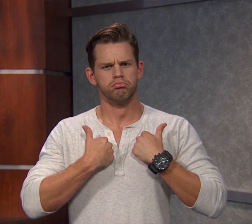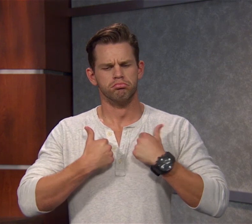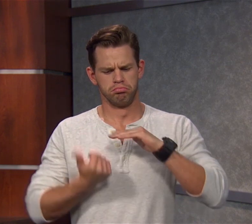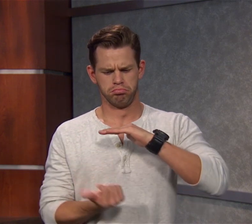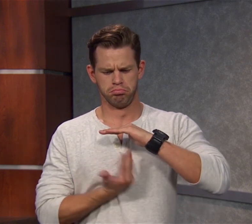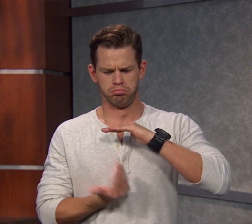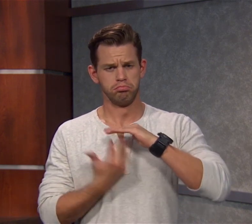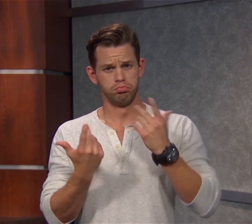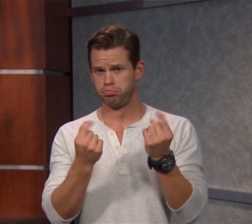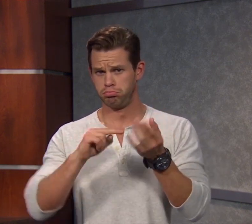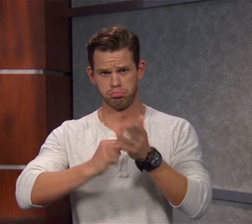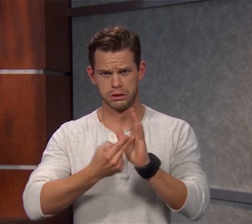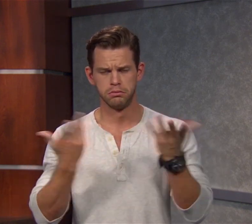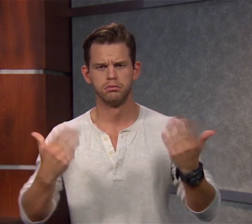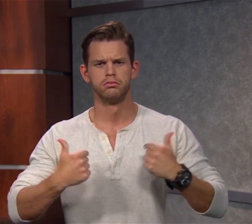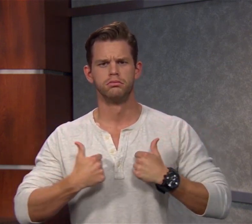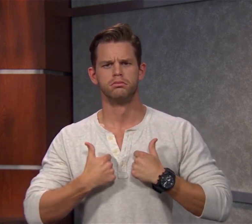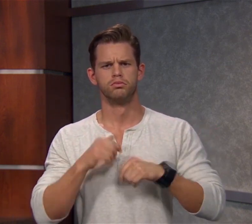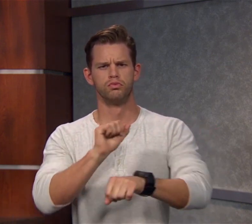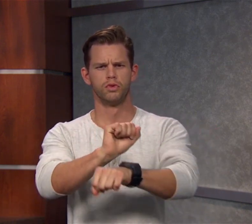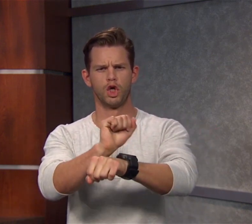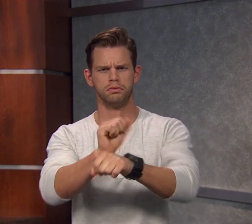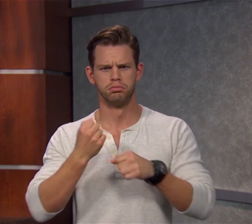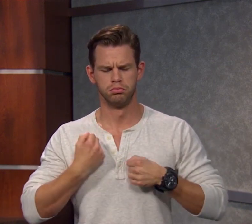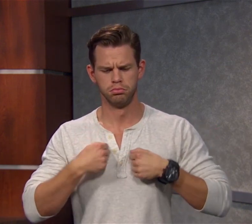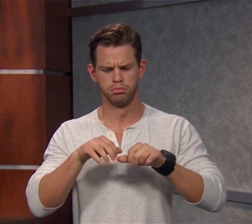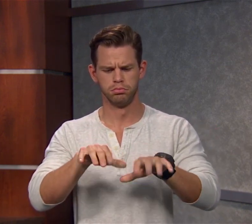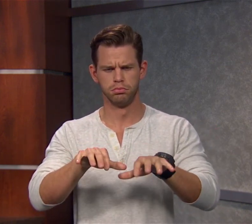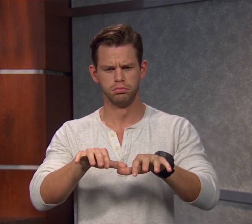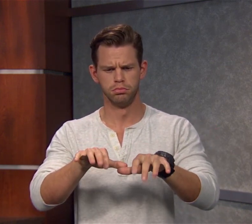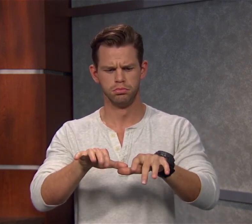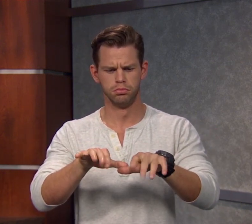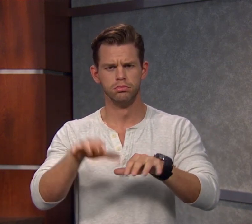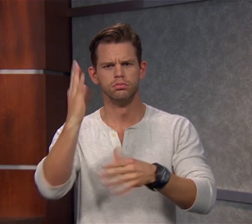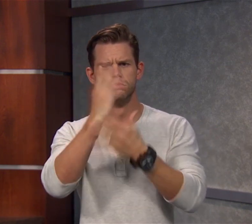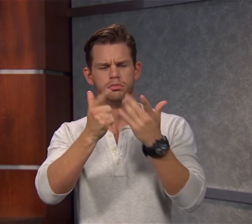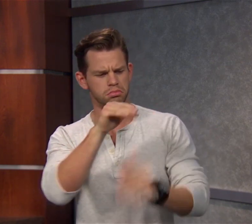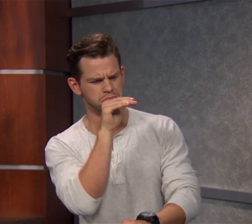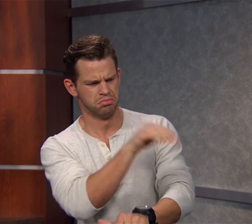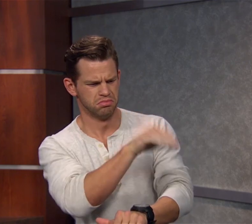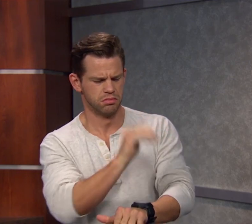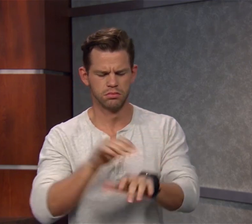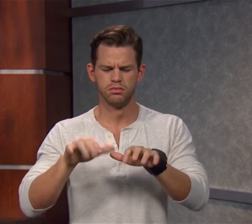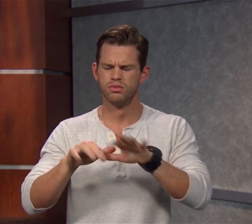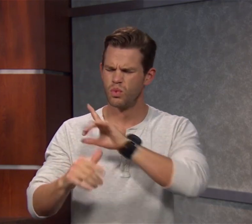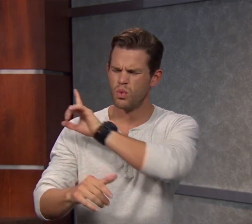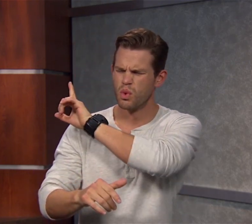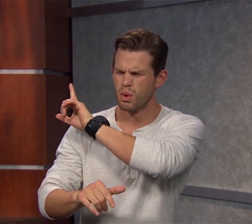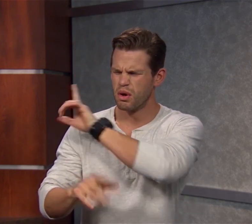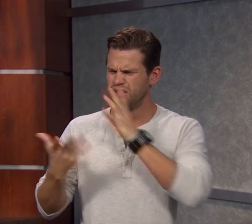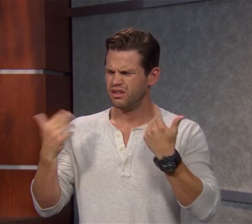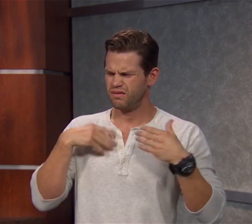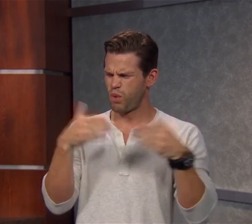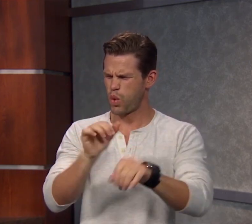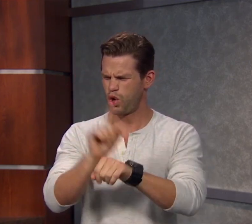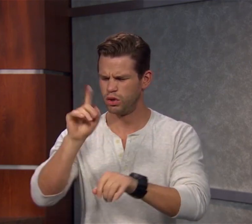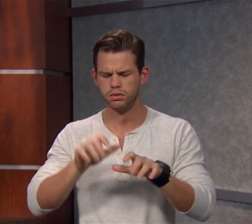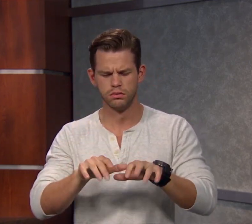Burning Inside... I'll explain what that means. So, I'm at work and I'm focused on the computer. My coworker wants my attention. "Hold on I'm really focused."